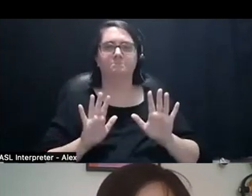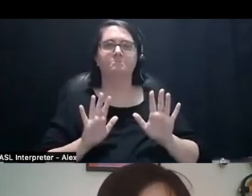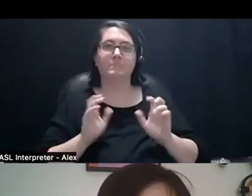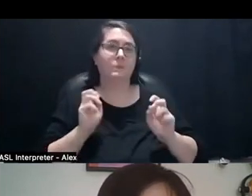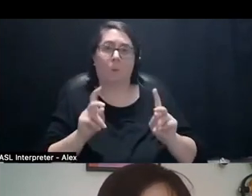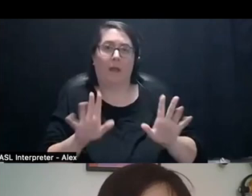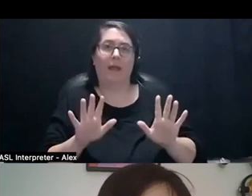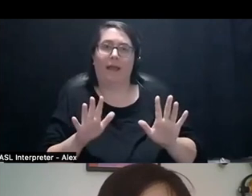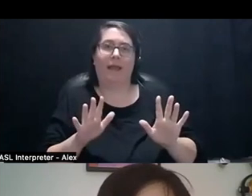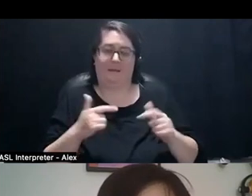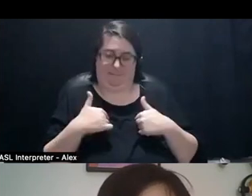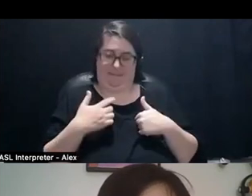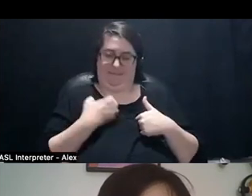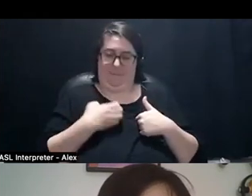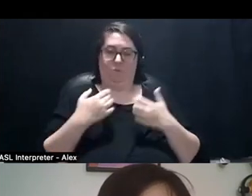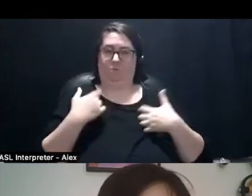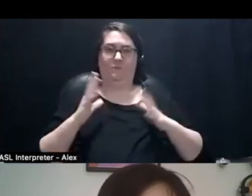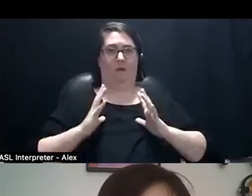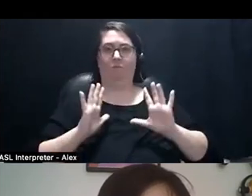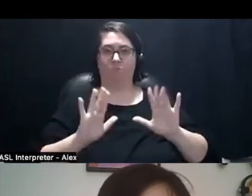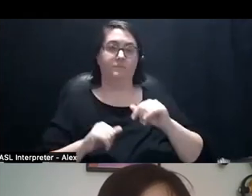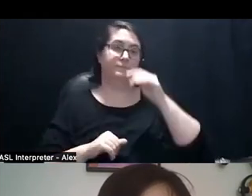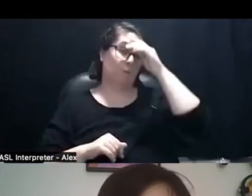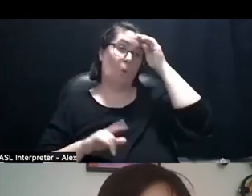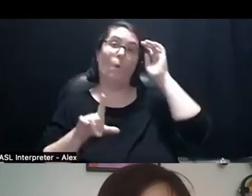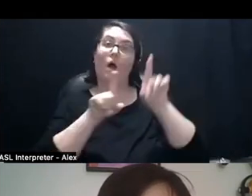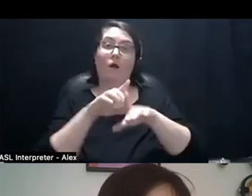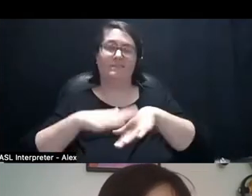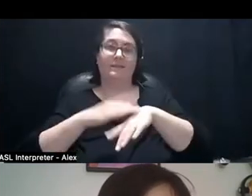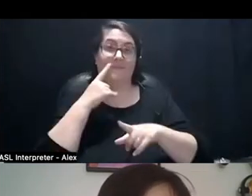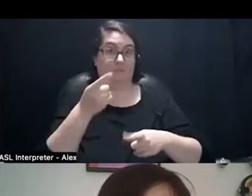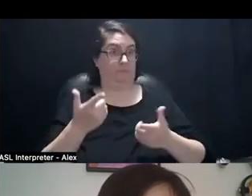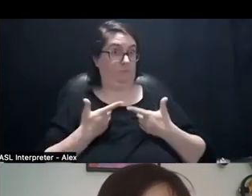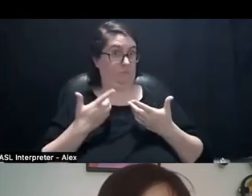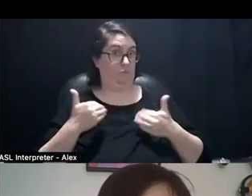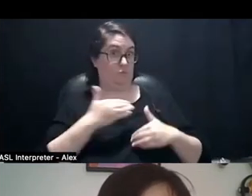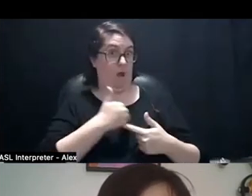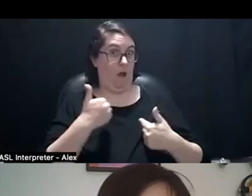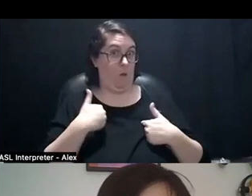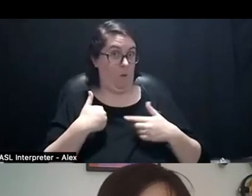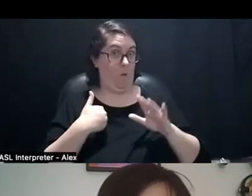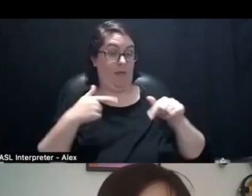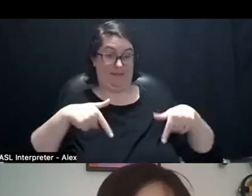And that's totally okay to feel that way. And one little quick note, if you're in Toronto right after this